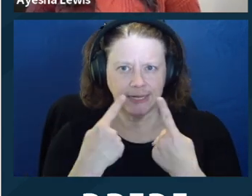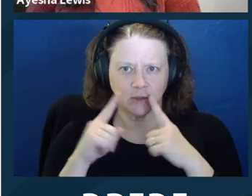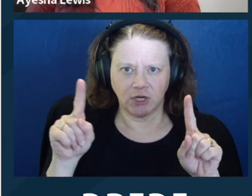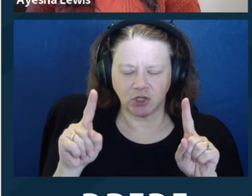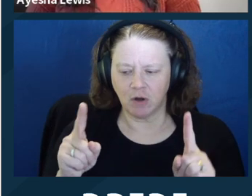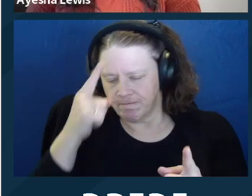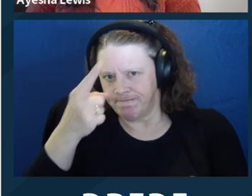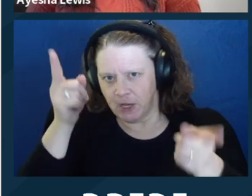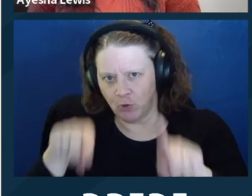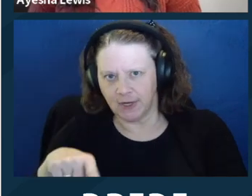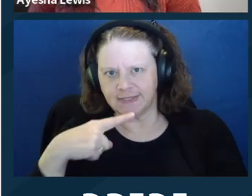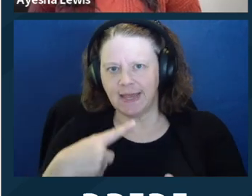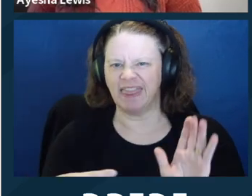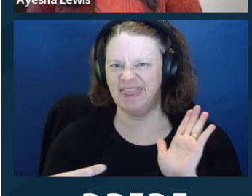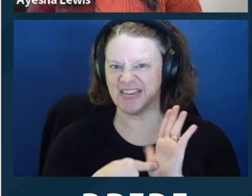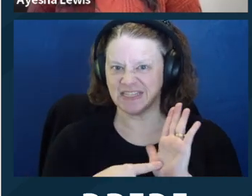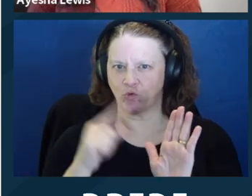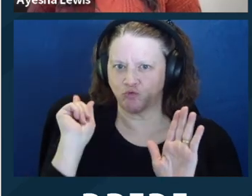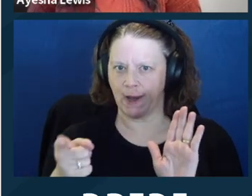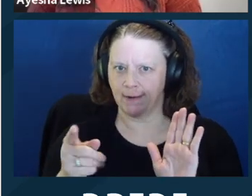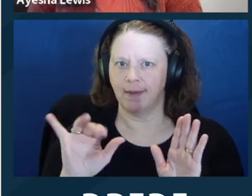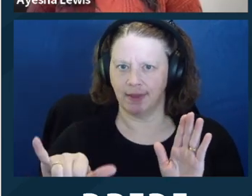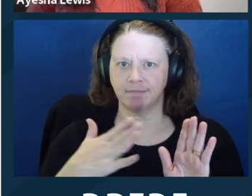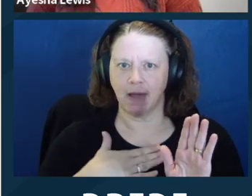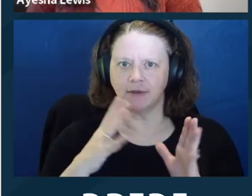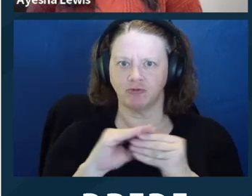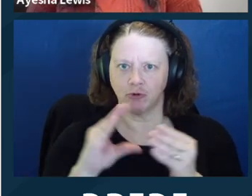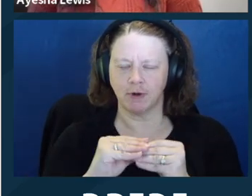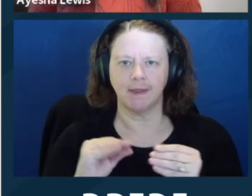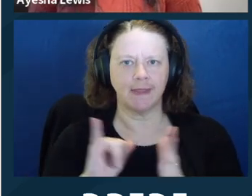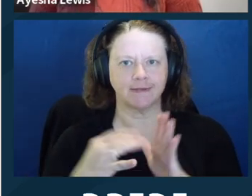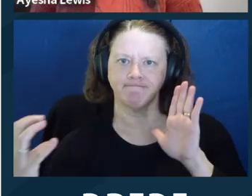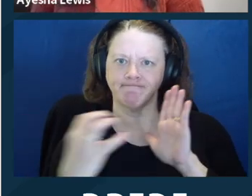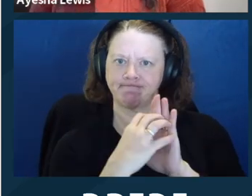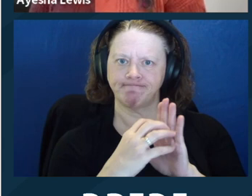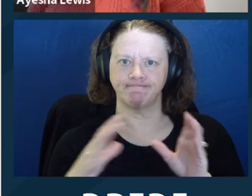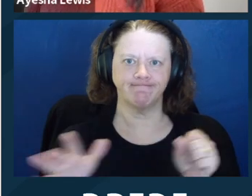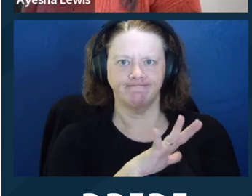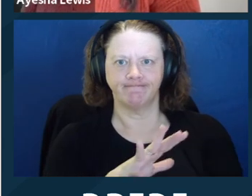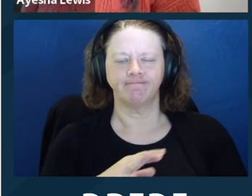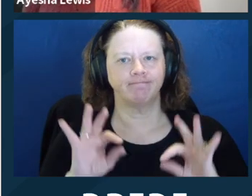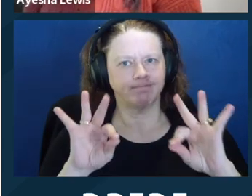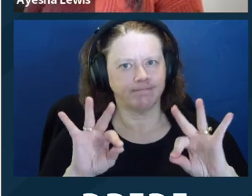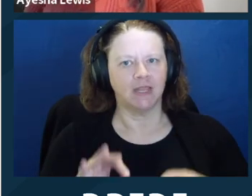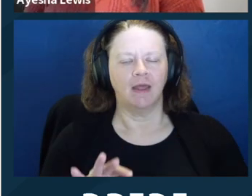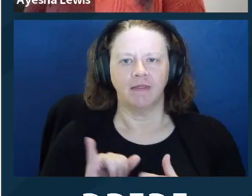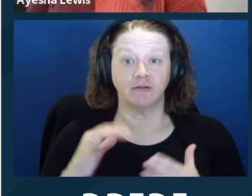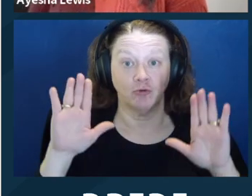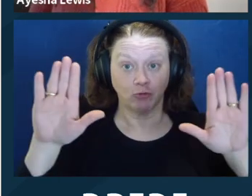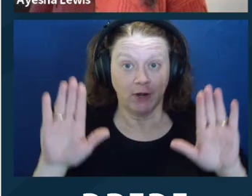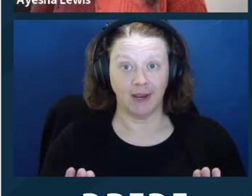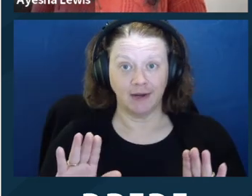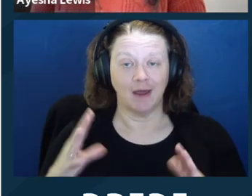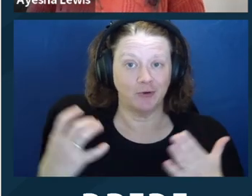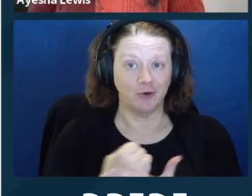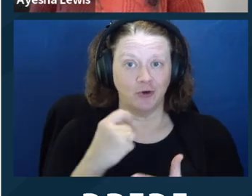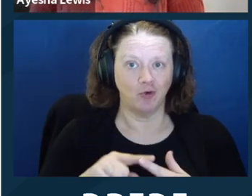And it's a great opportunity to bond and build and demonstrate trust with your clients.